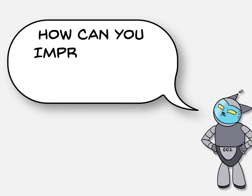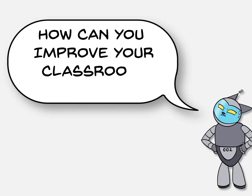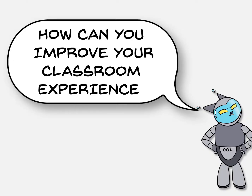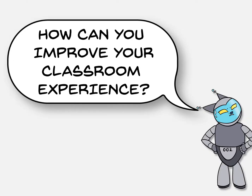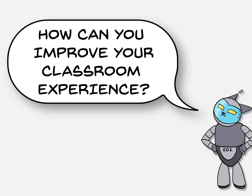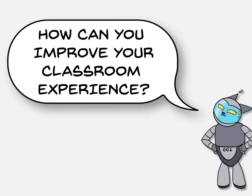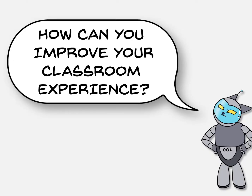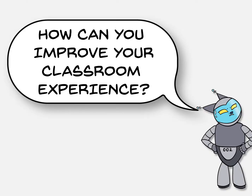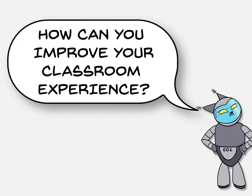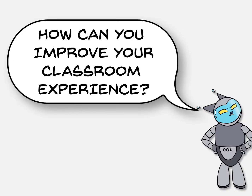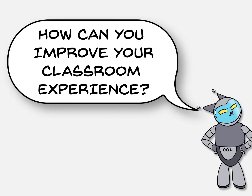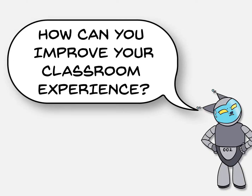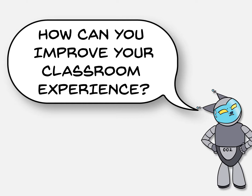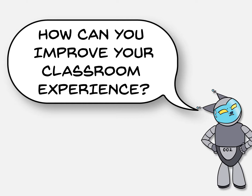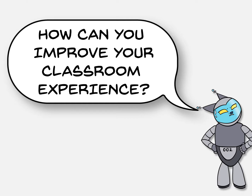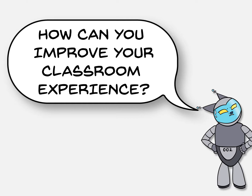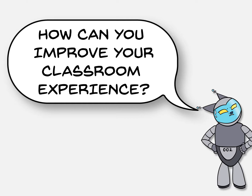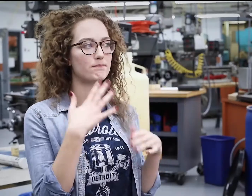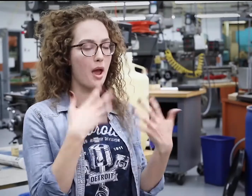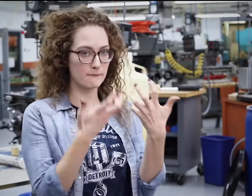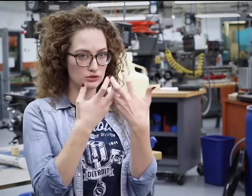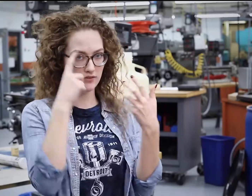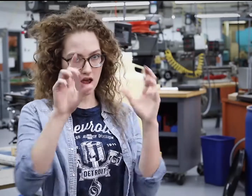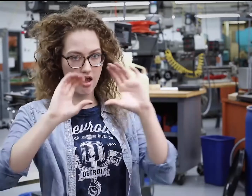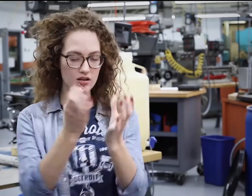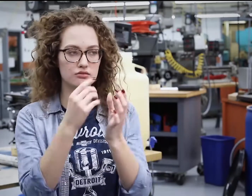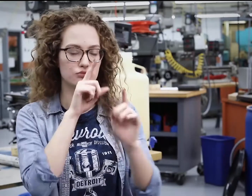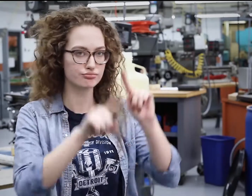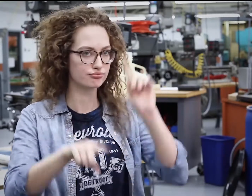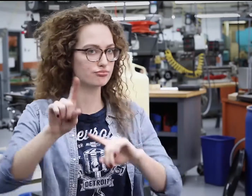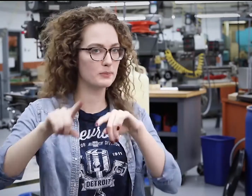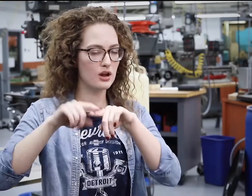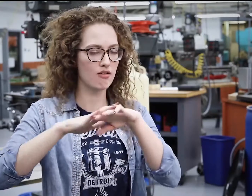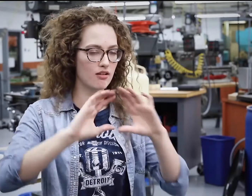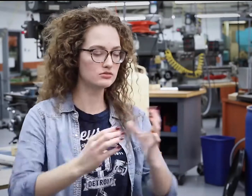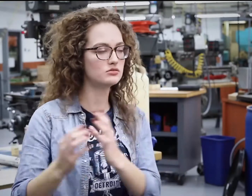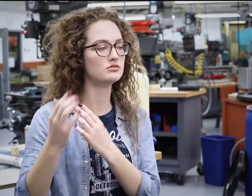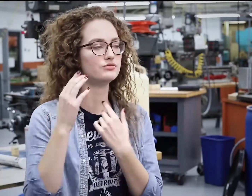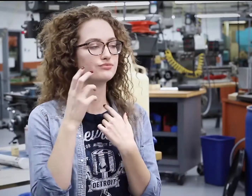How can you improve your classroom experience? My accommodations vary depending on the class.